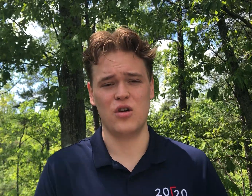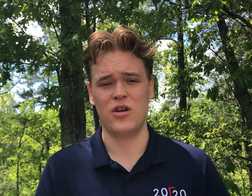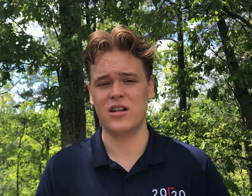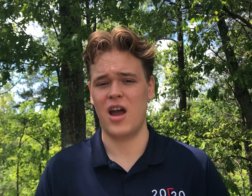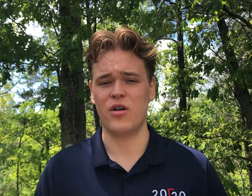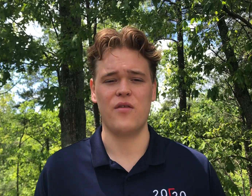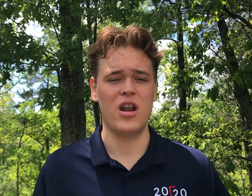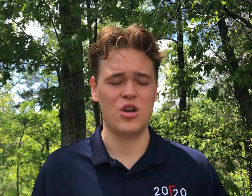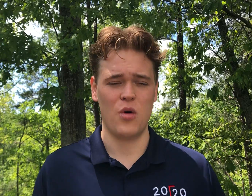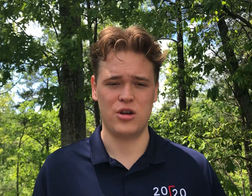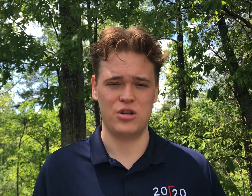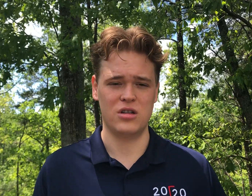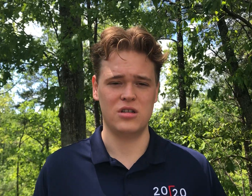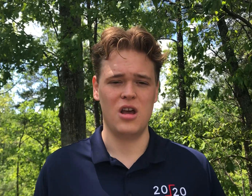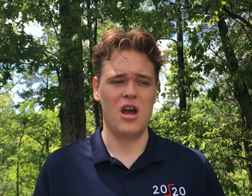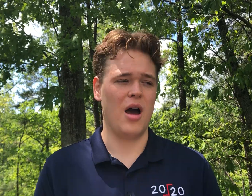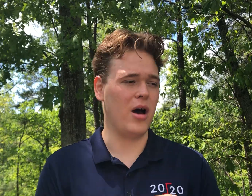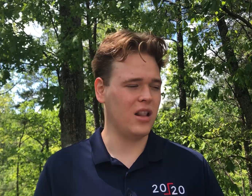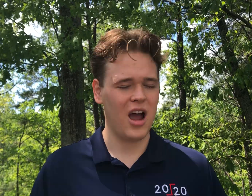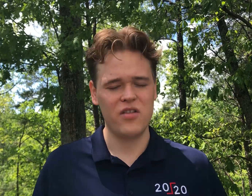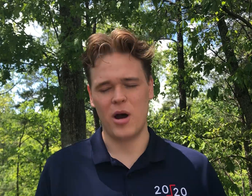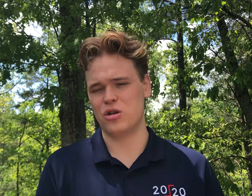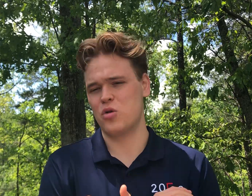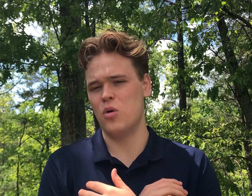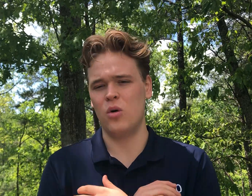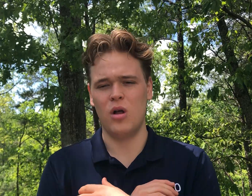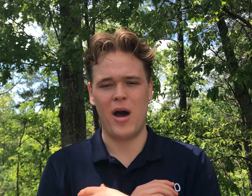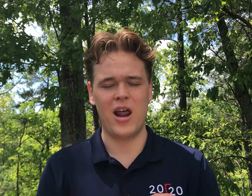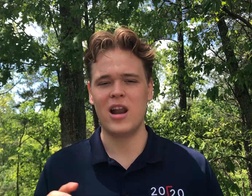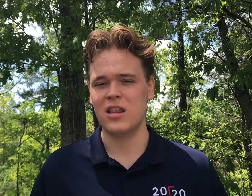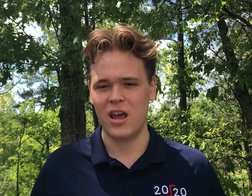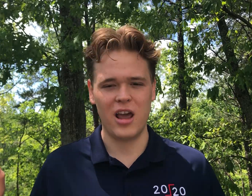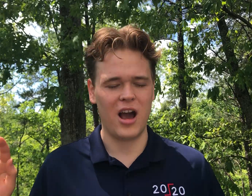so if you guys ever have any questions about life, about school, about anything,